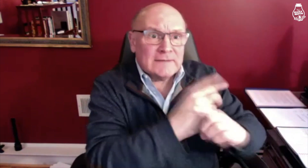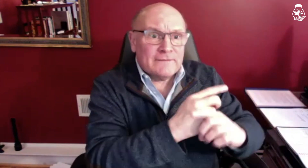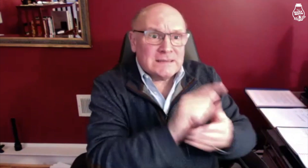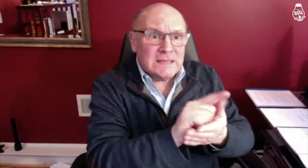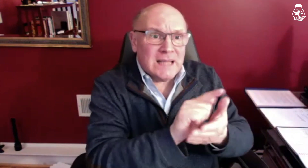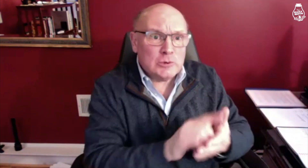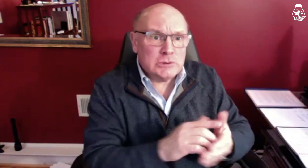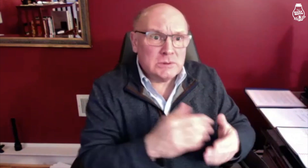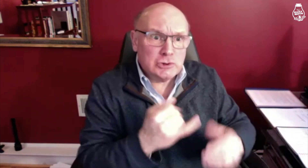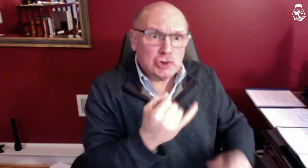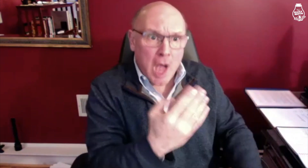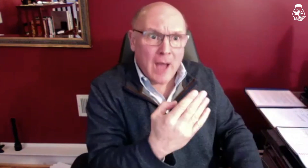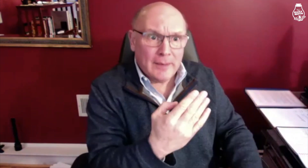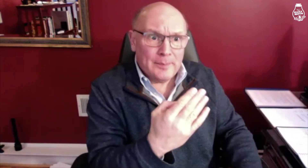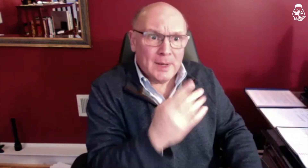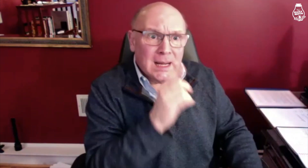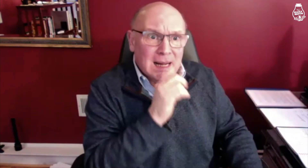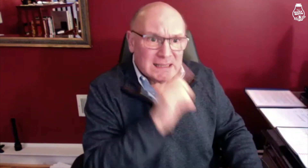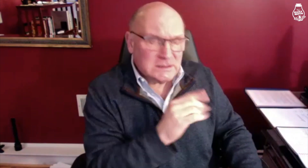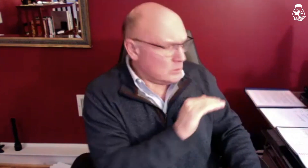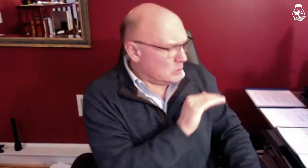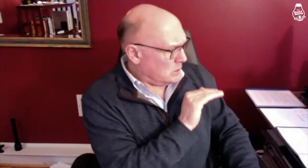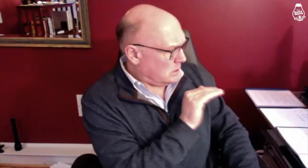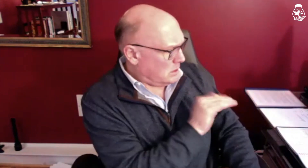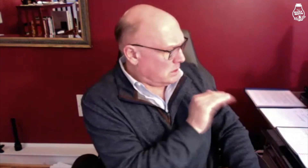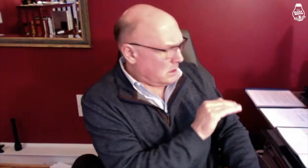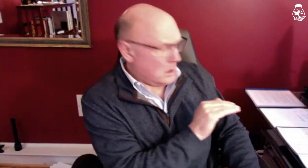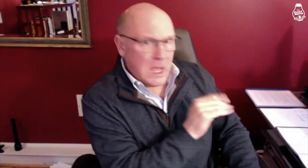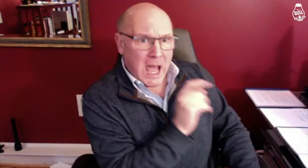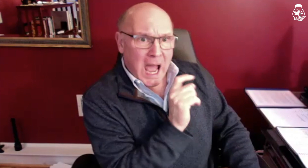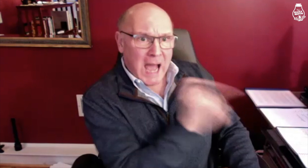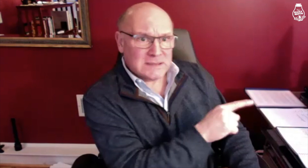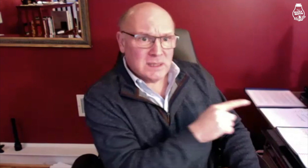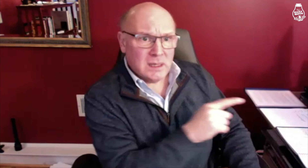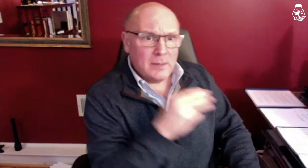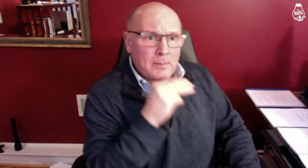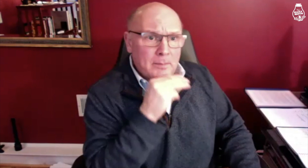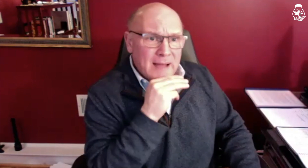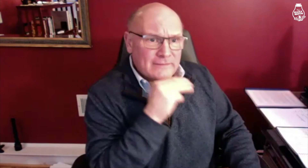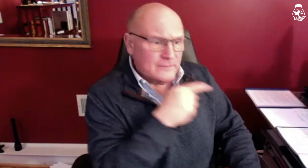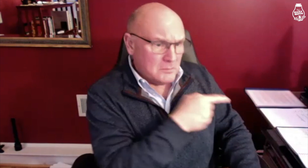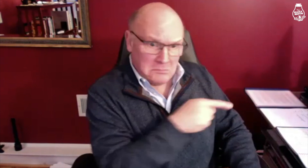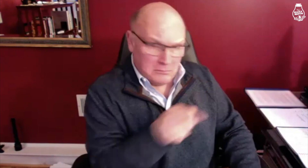It is the defense attorney's job to ask Mavrick if